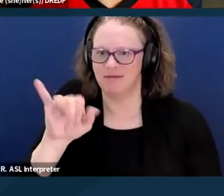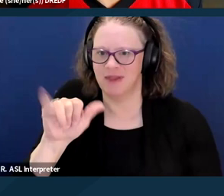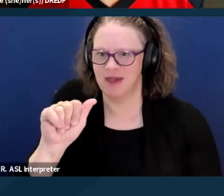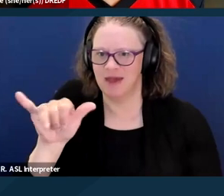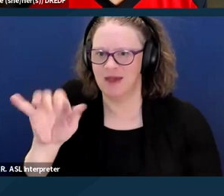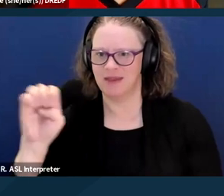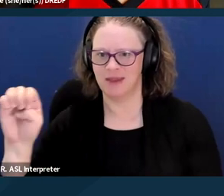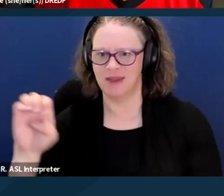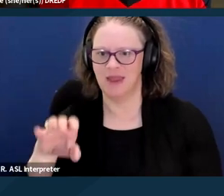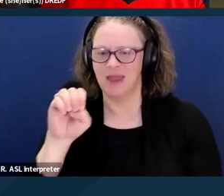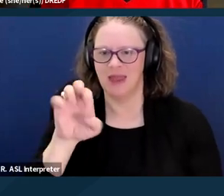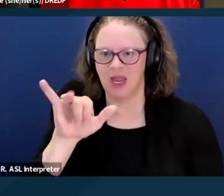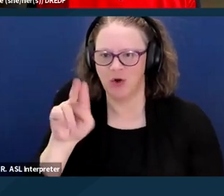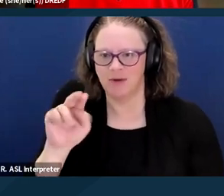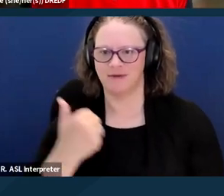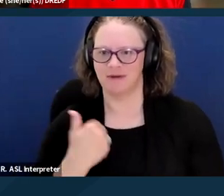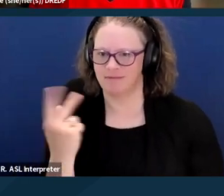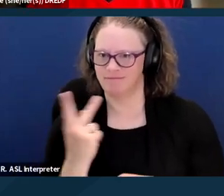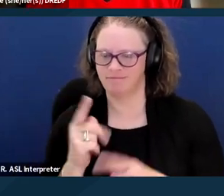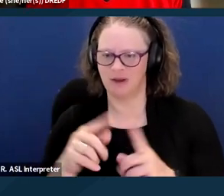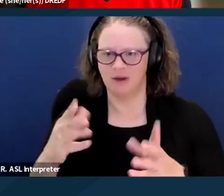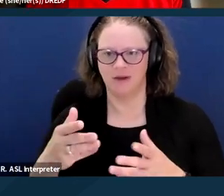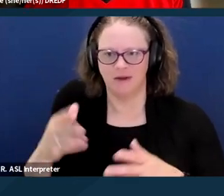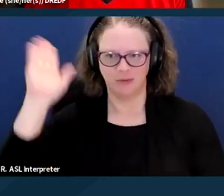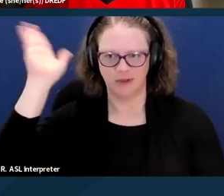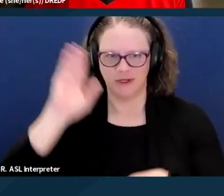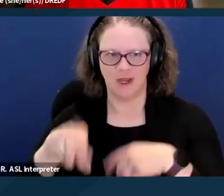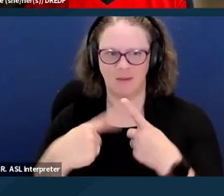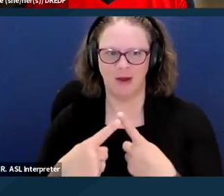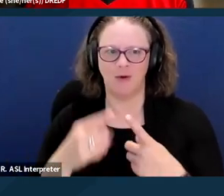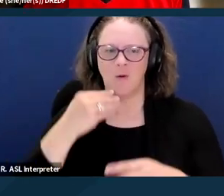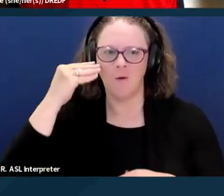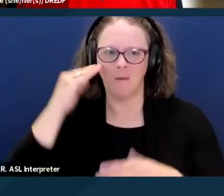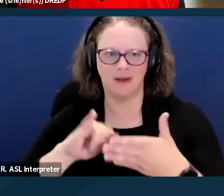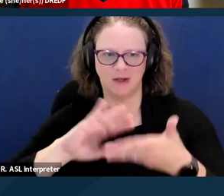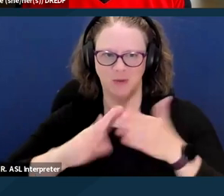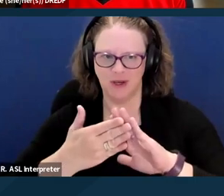"Home and Community-Based Services 101 Under CalAIM." I am a policy director